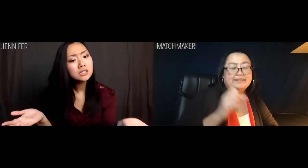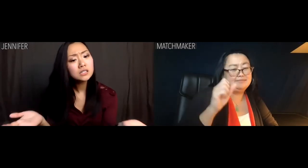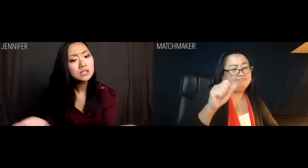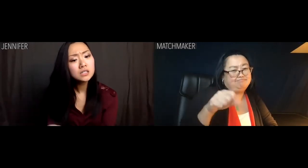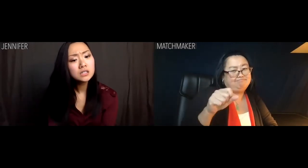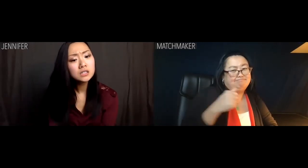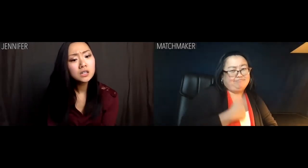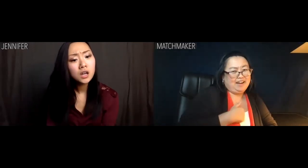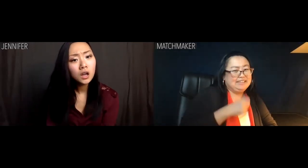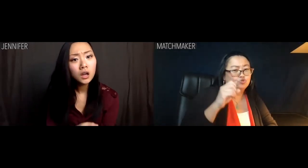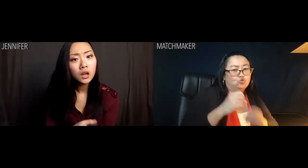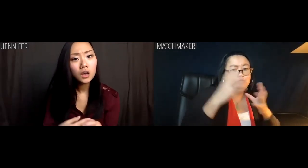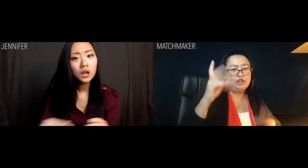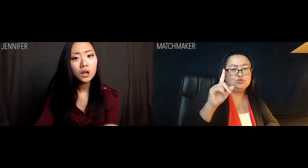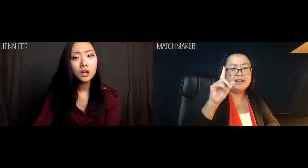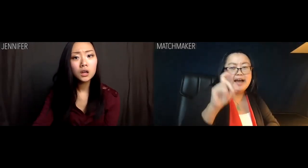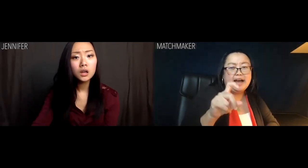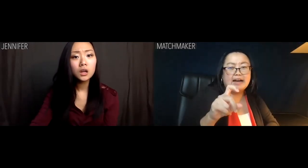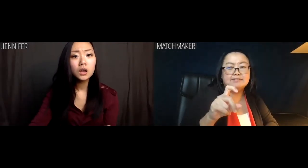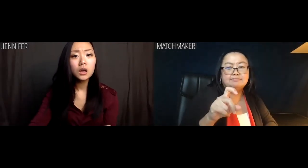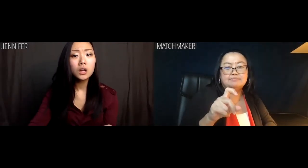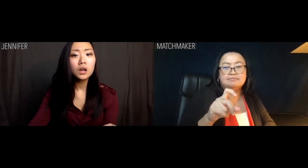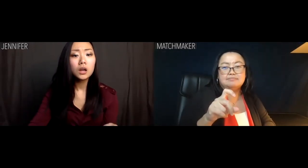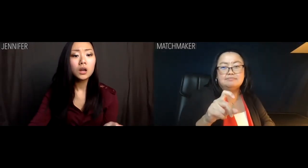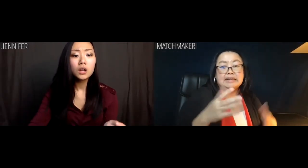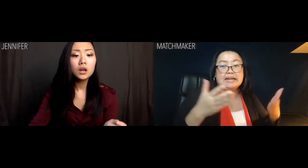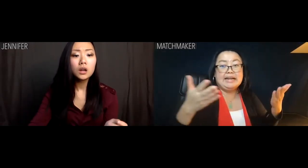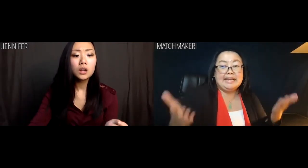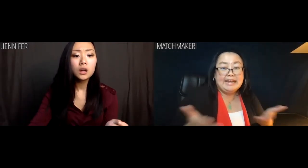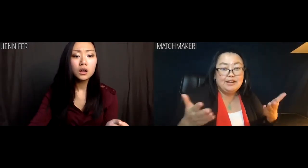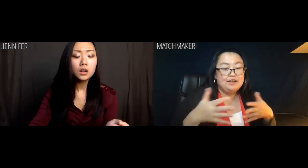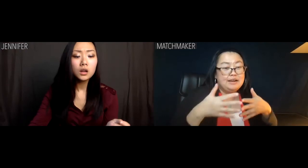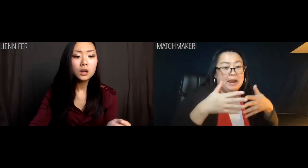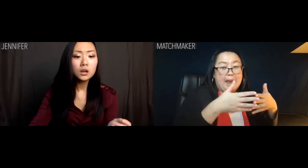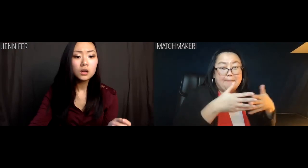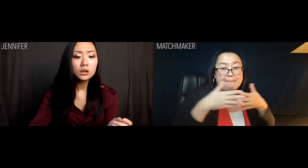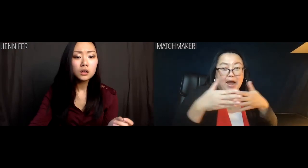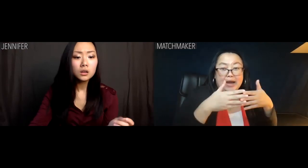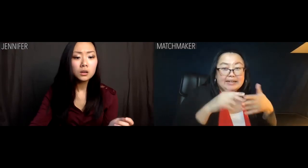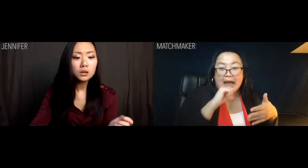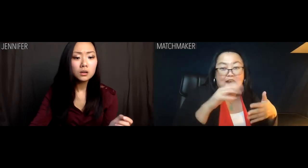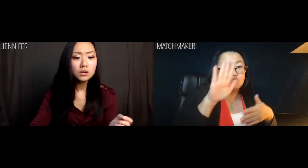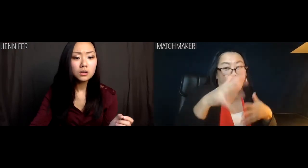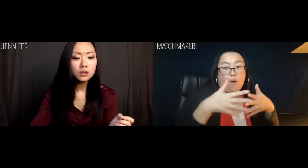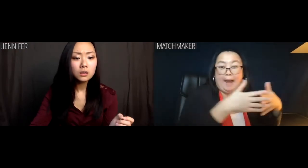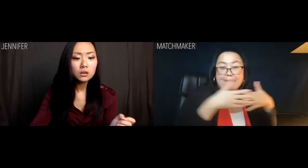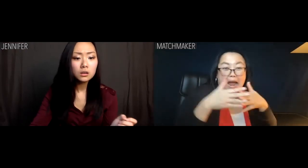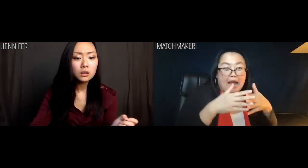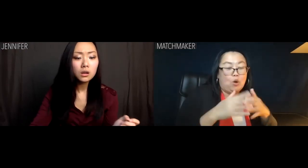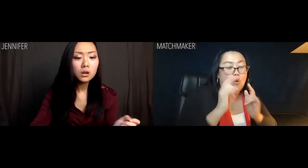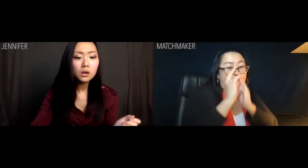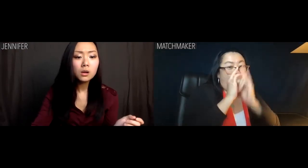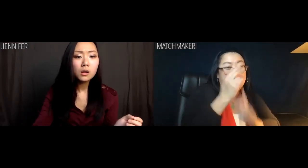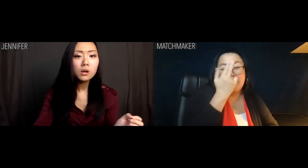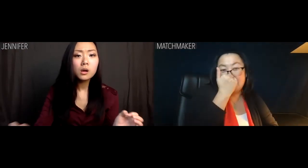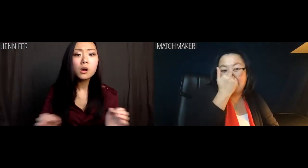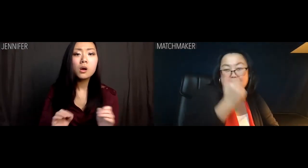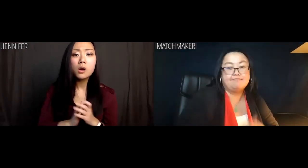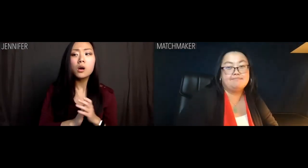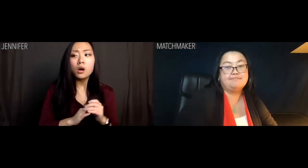Matchmaker: Yes, that is too much to ask. This is not your American rom-com.